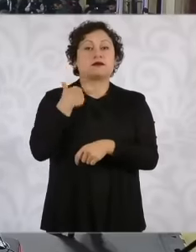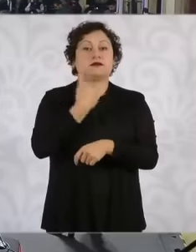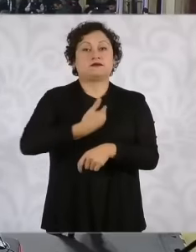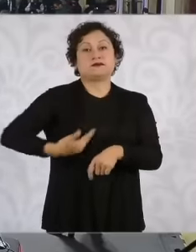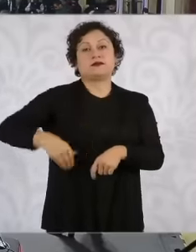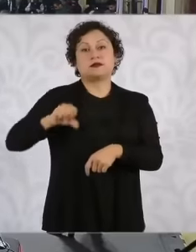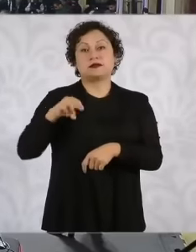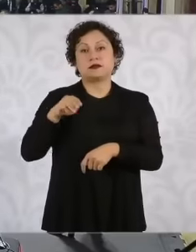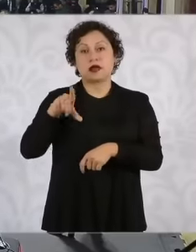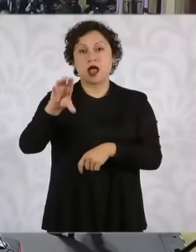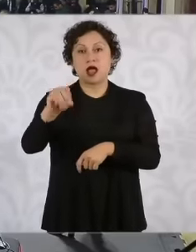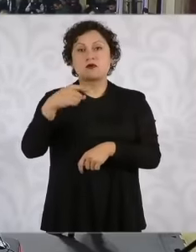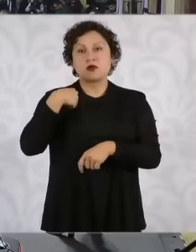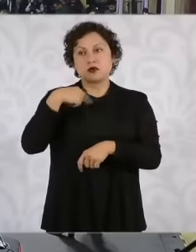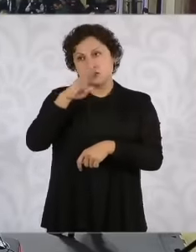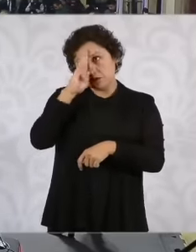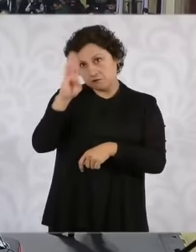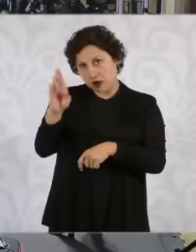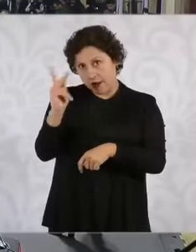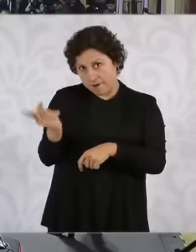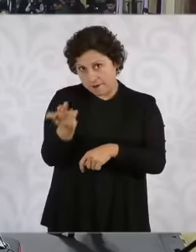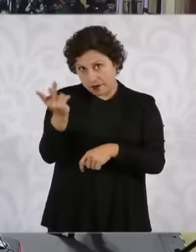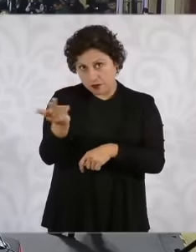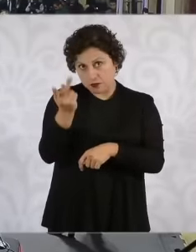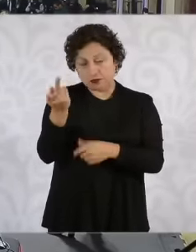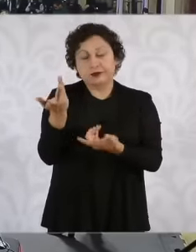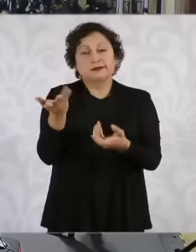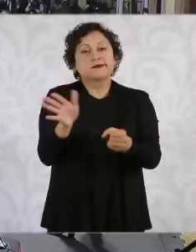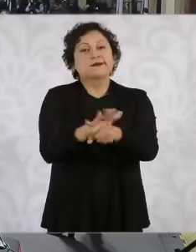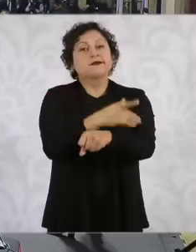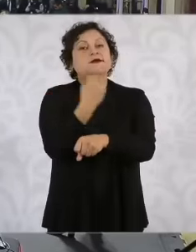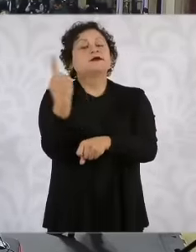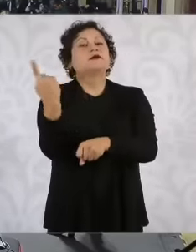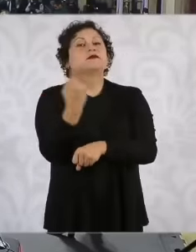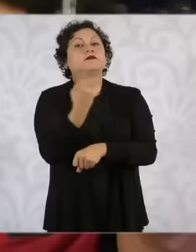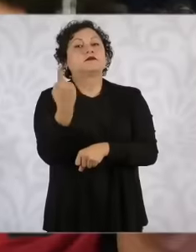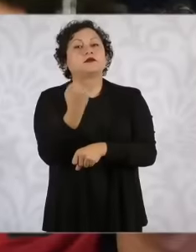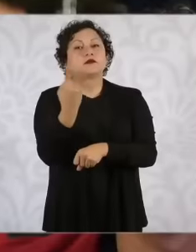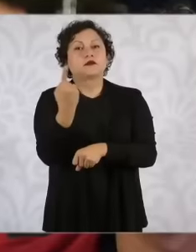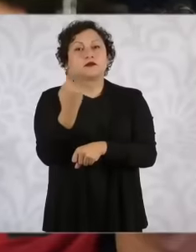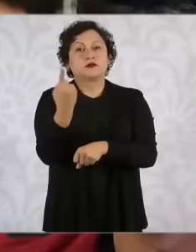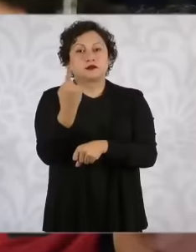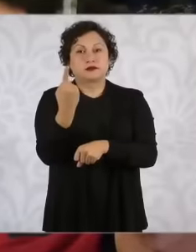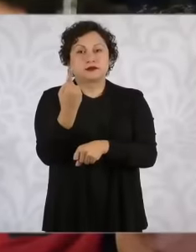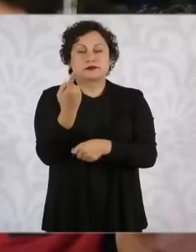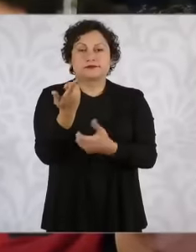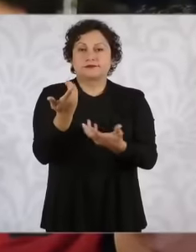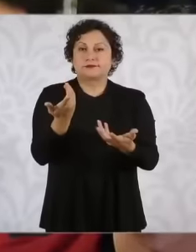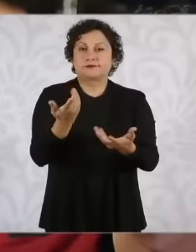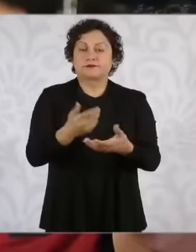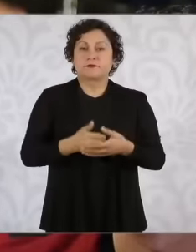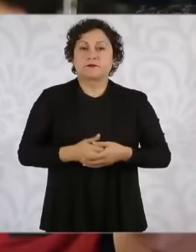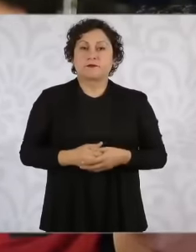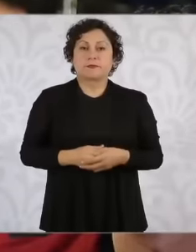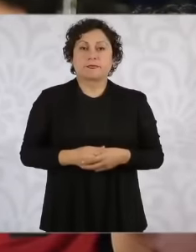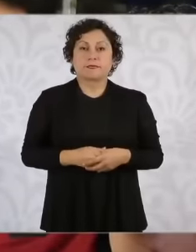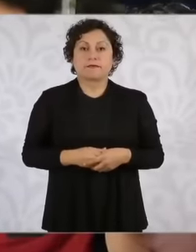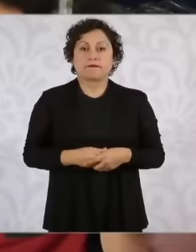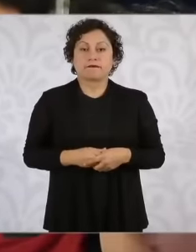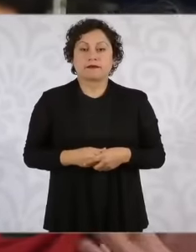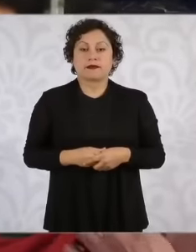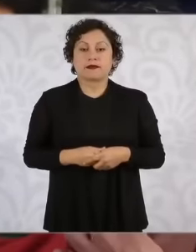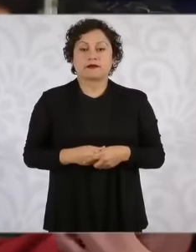asked him, given the situation that existed due to polarization, I would not have liked use that